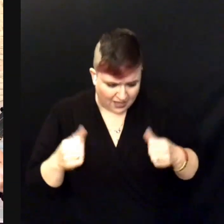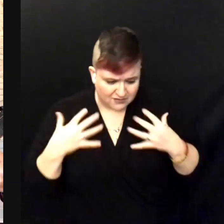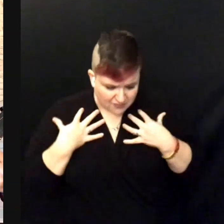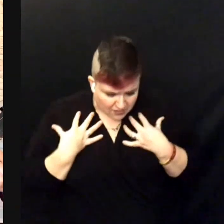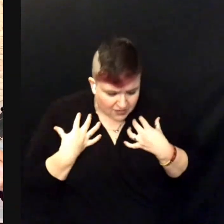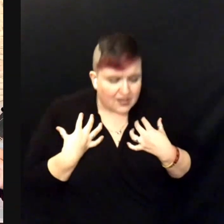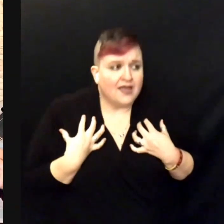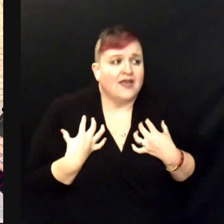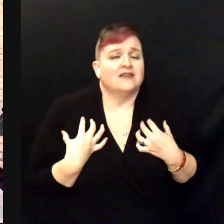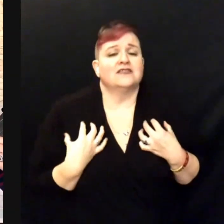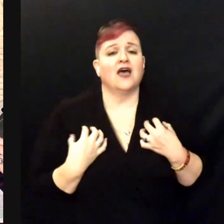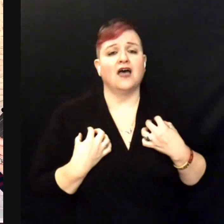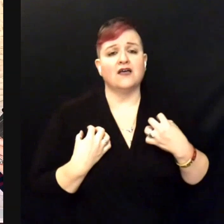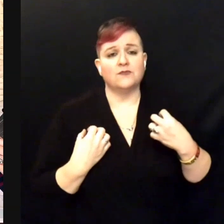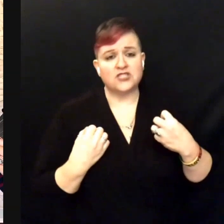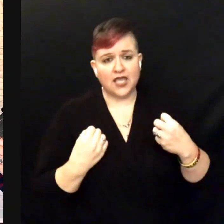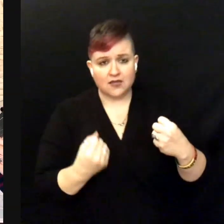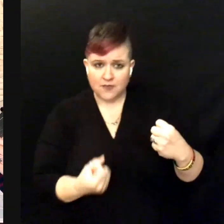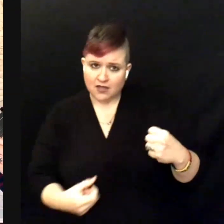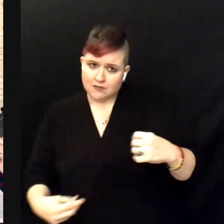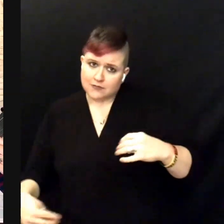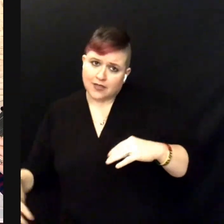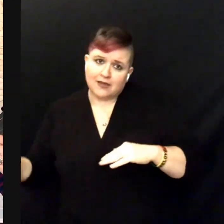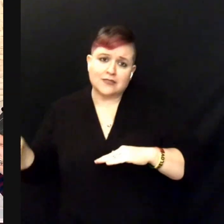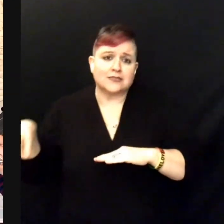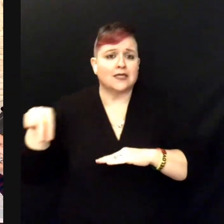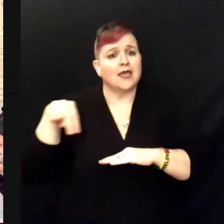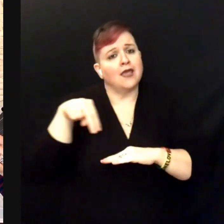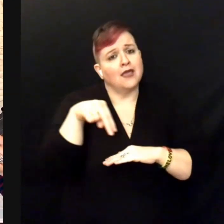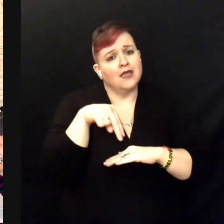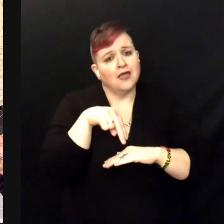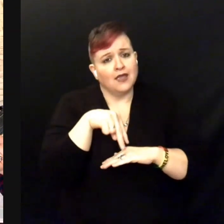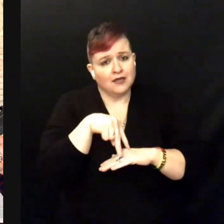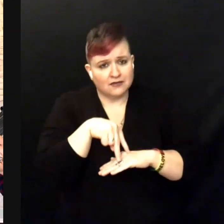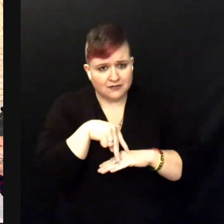And I'll take my place again